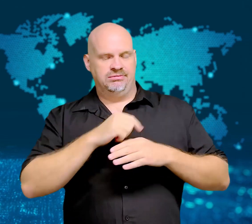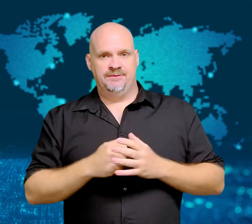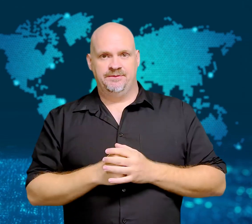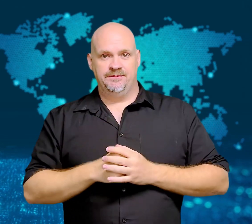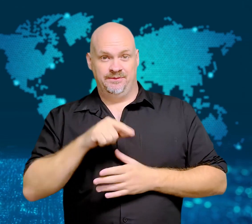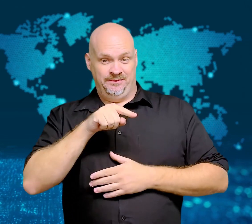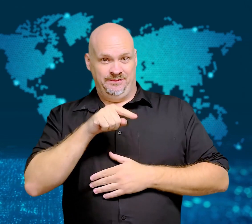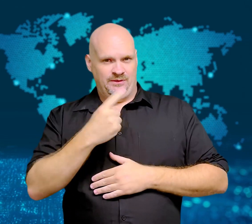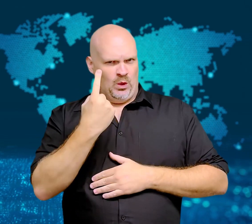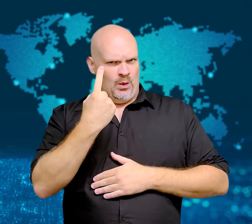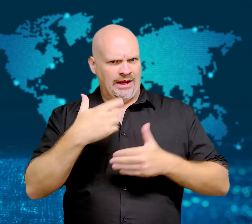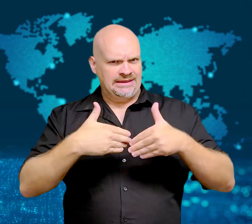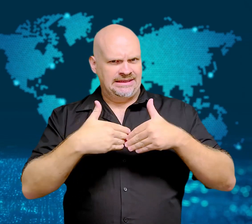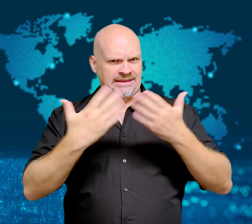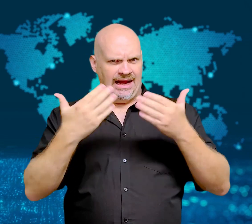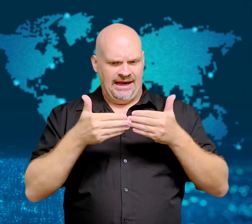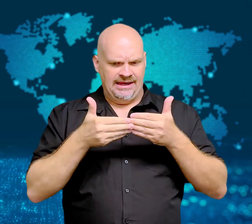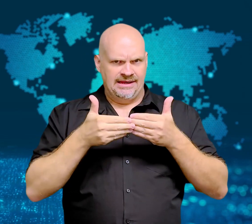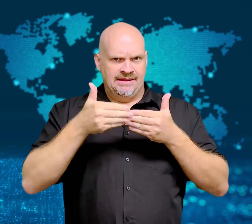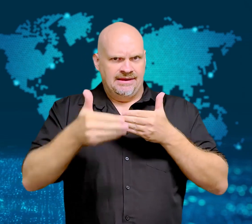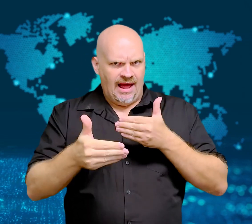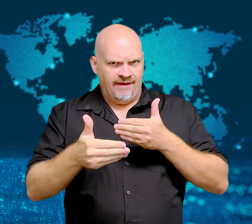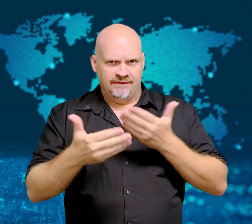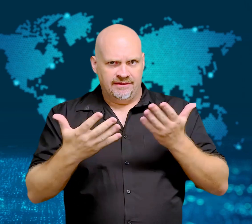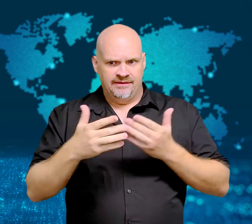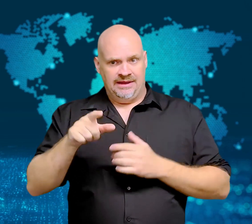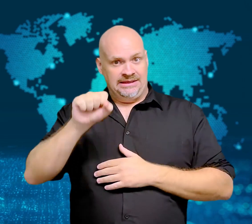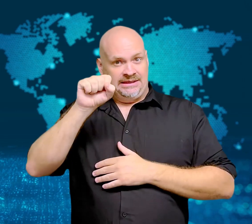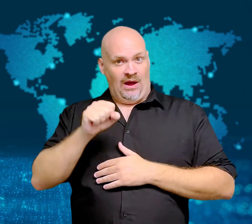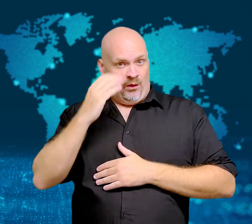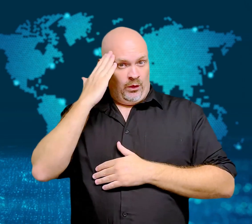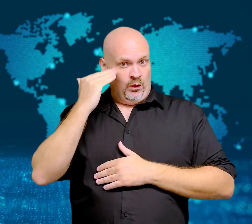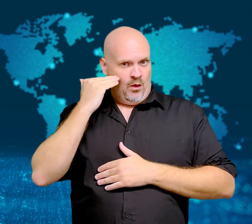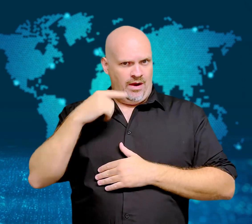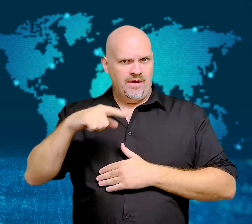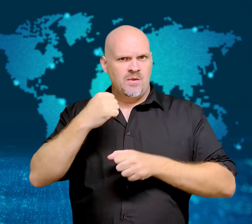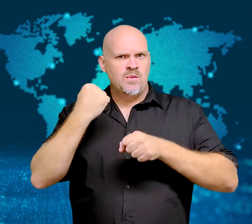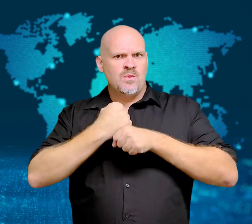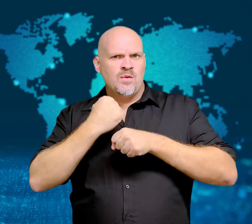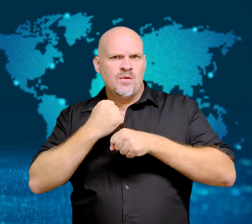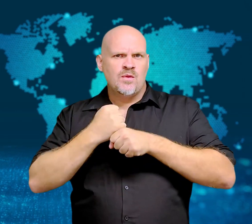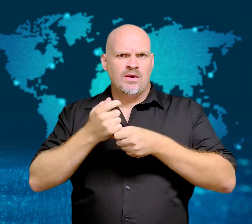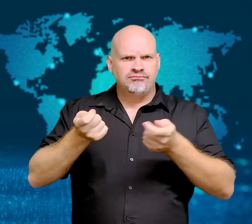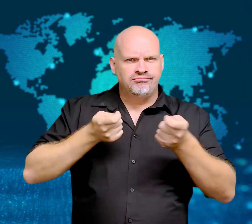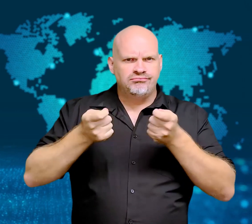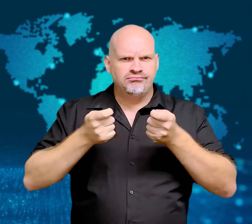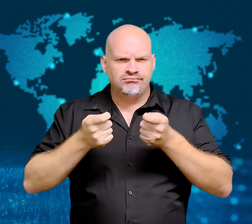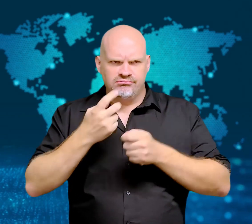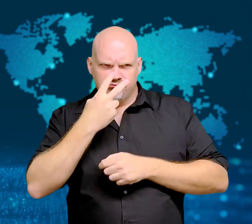North Korea was preparing a missile test.